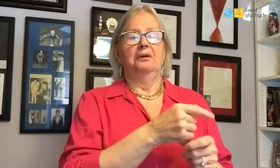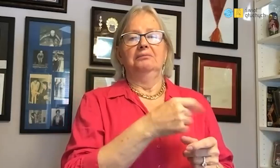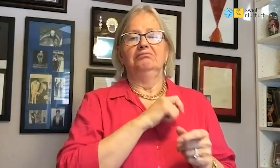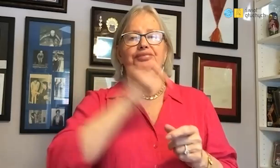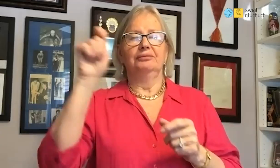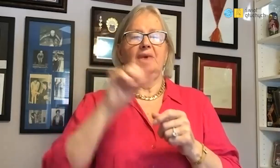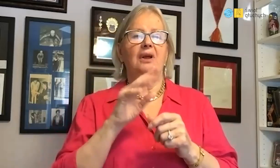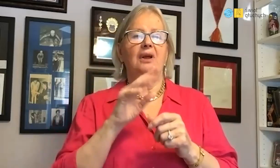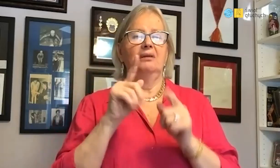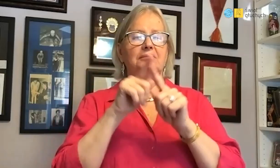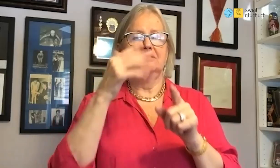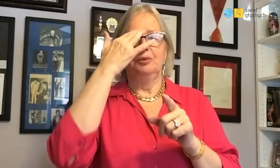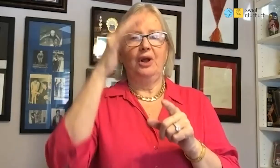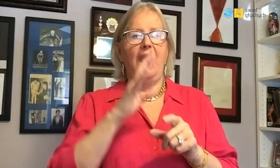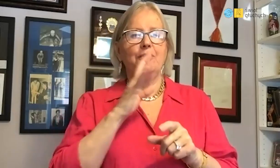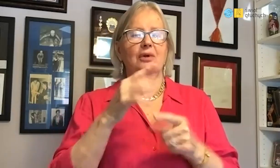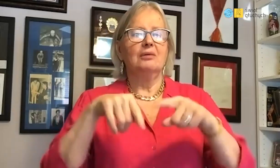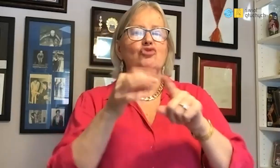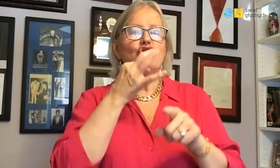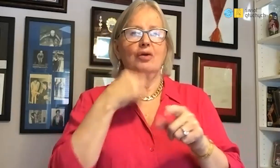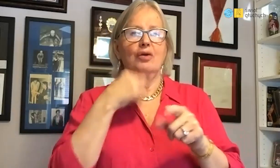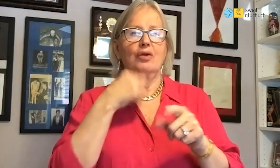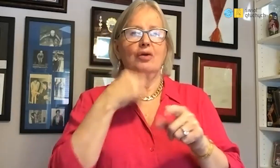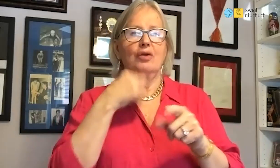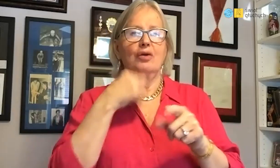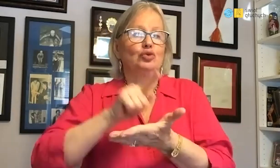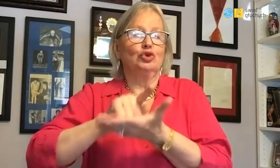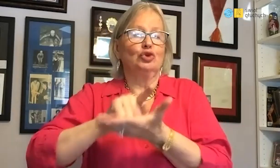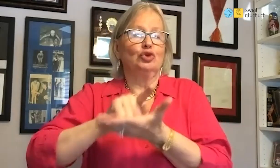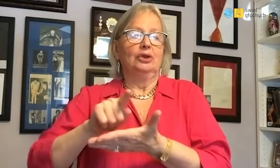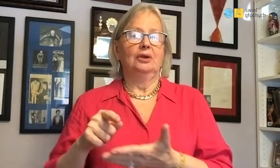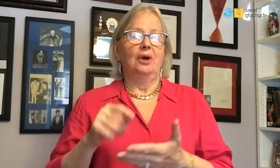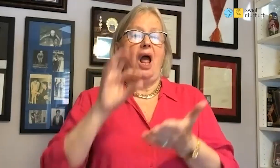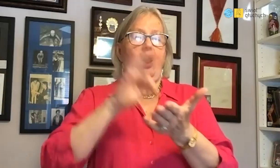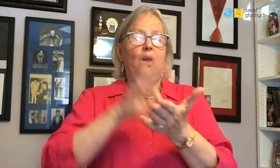In America, I continued my work career by winning more medals.